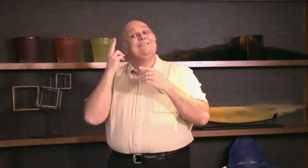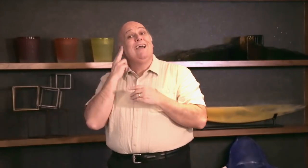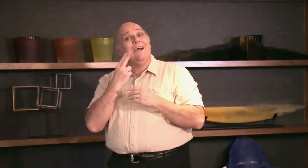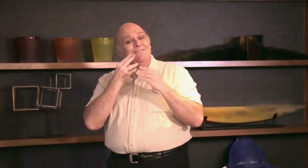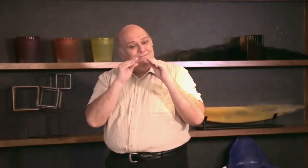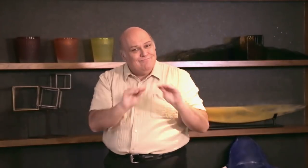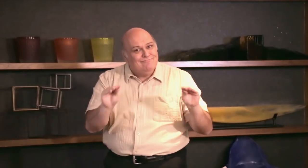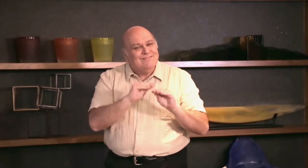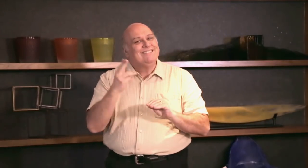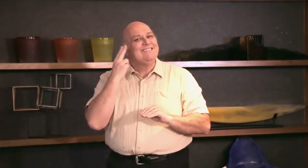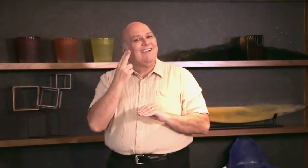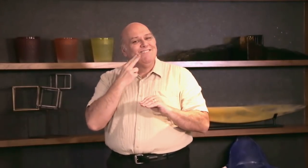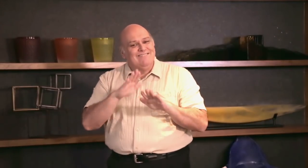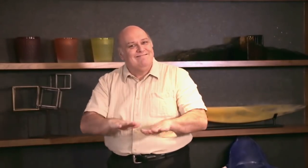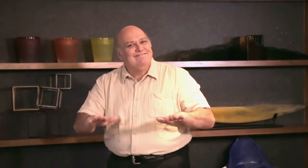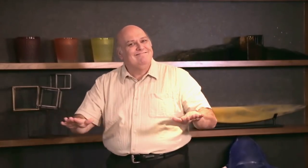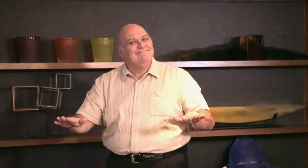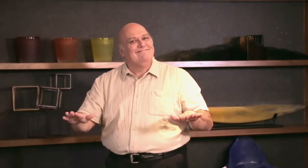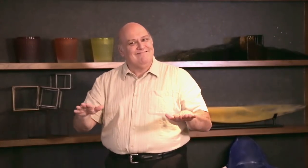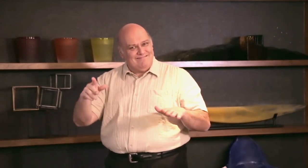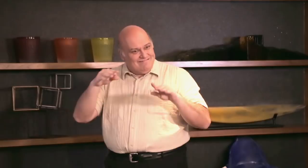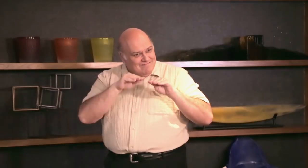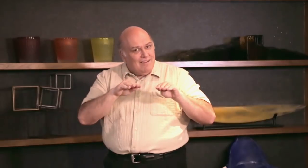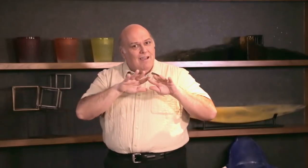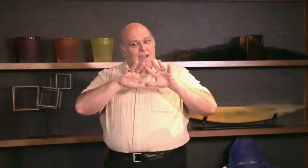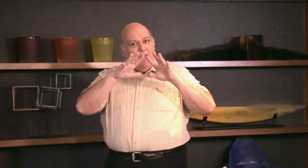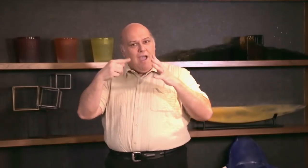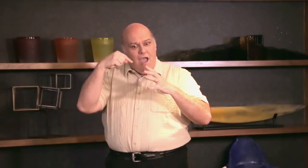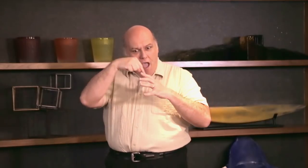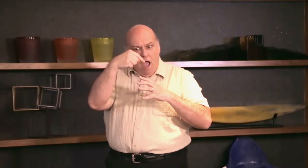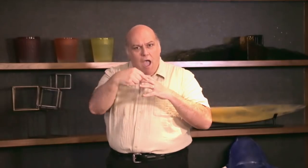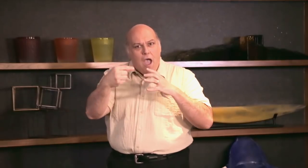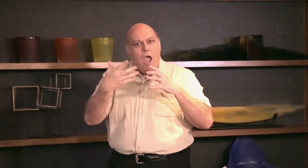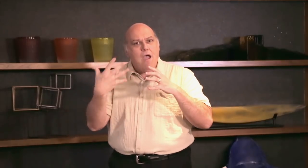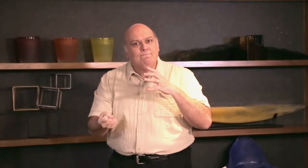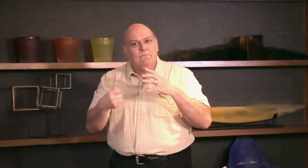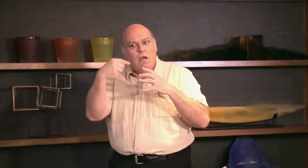the notion of a Deaf person teaching other Deaf children which led to opportunities for other